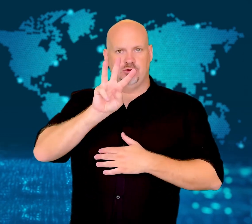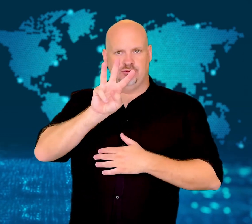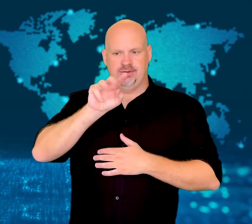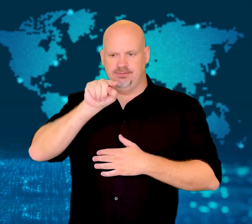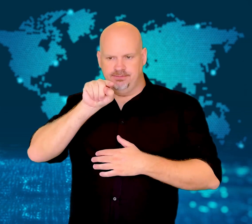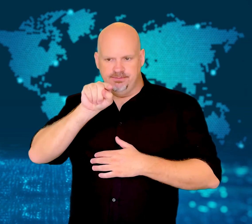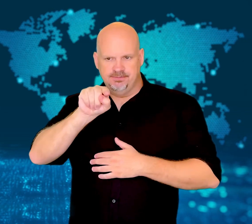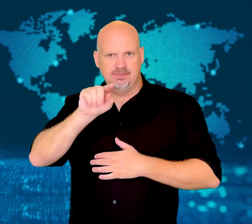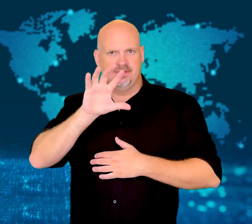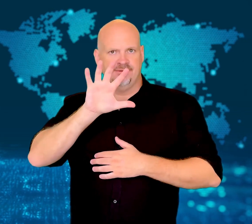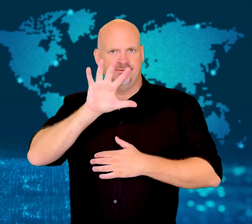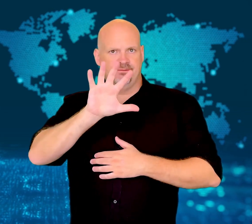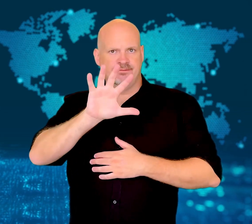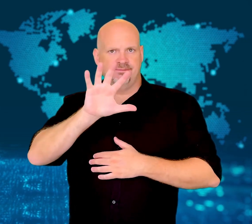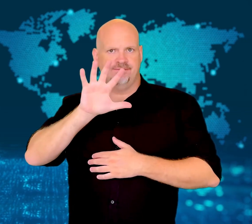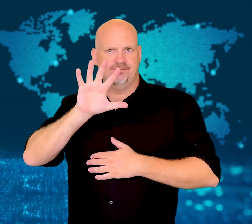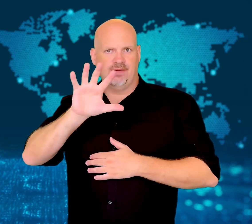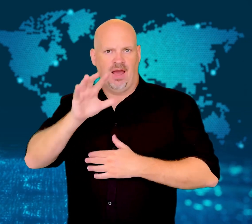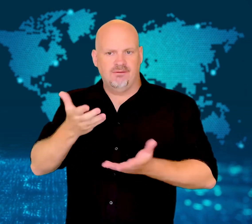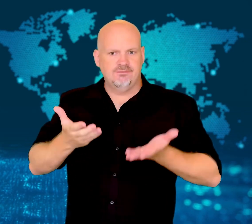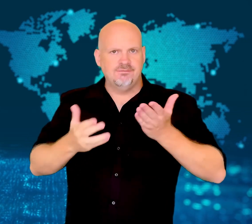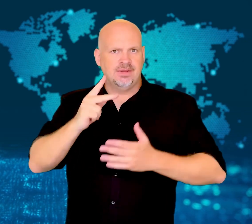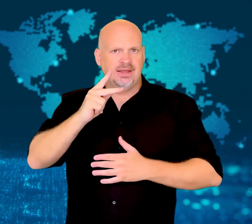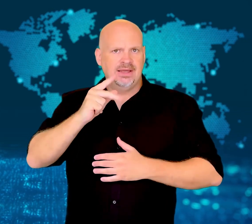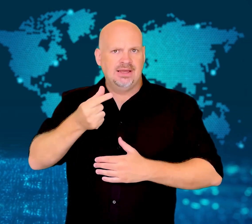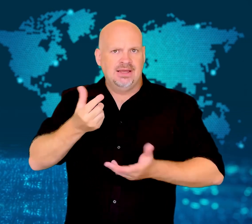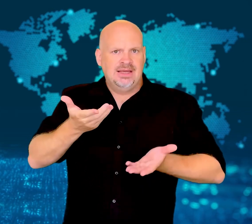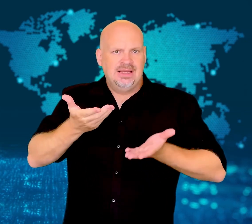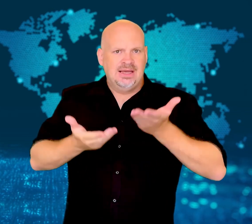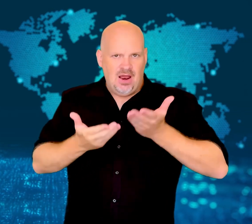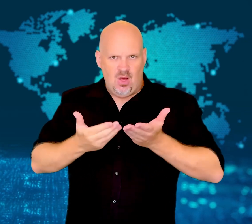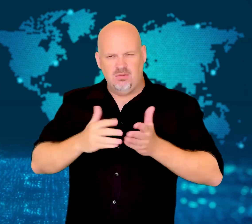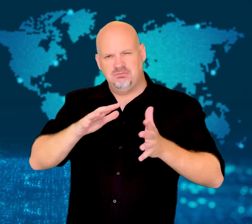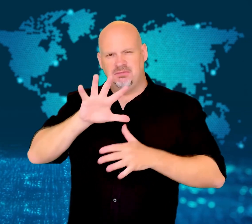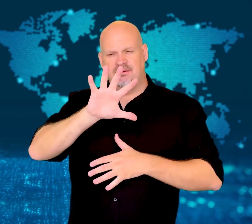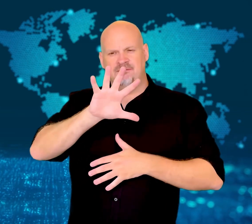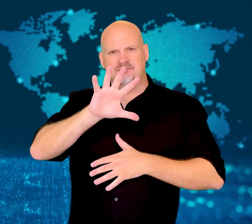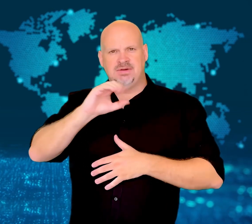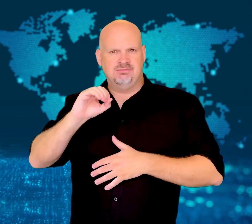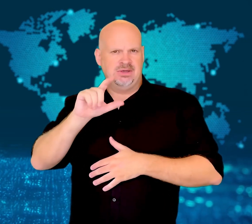23.55 kilograms (50 pounds) of drugs.